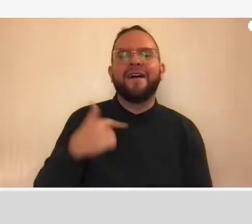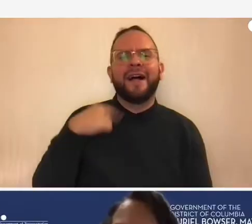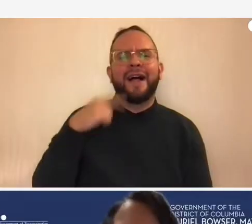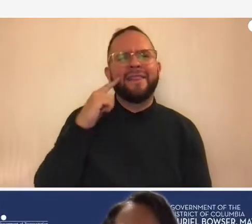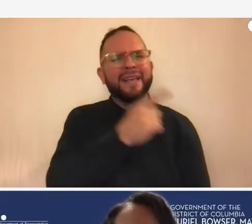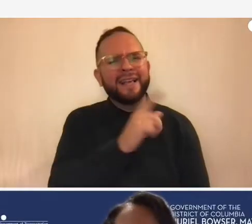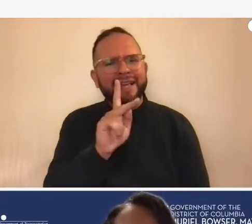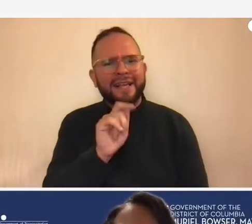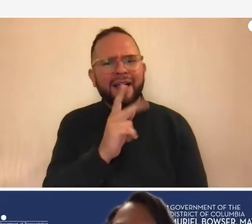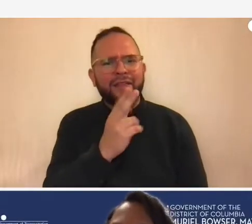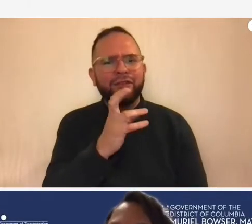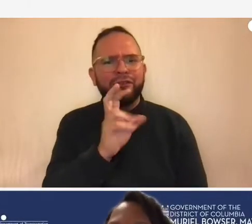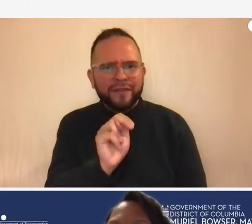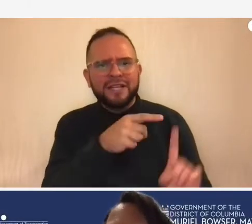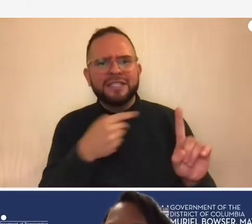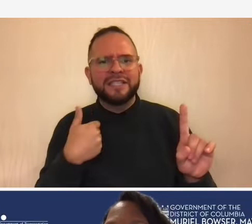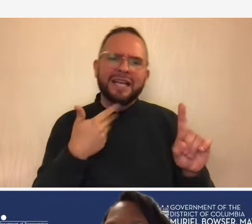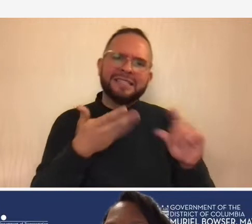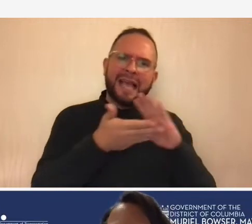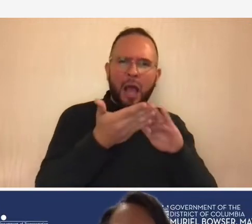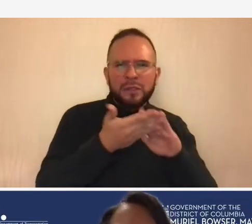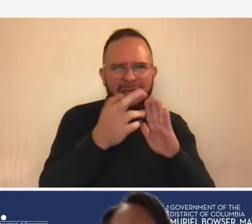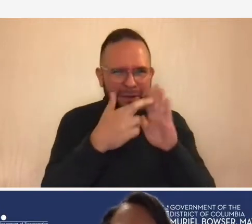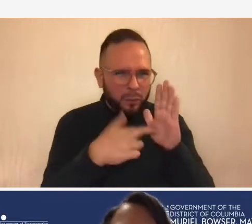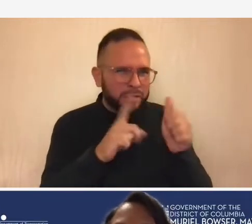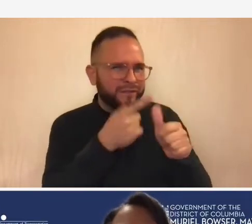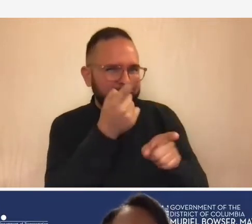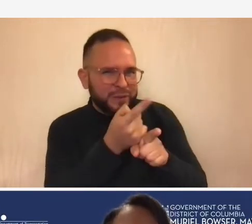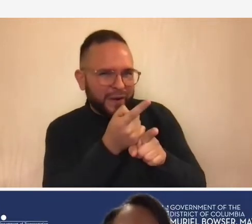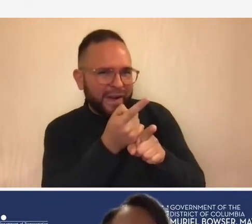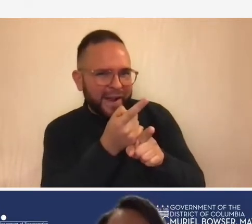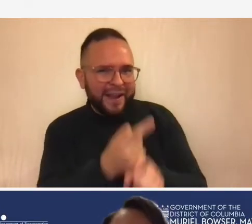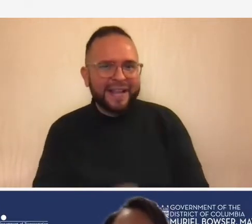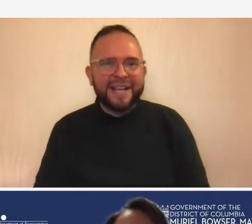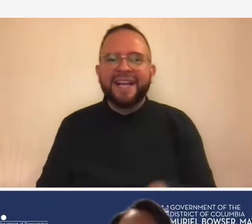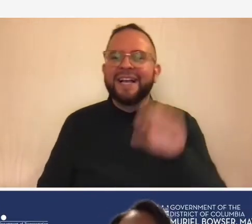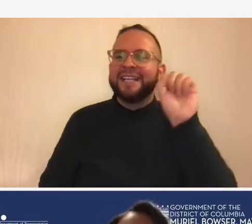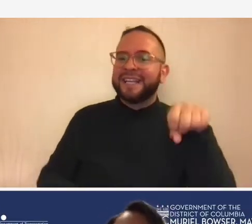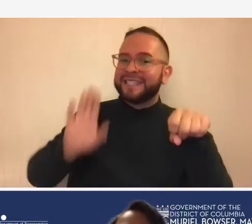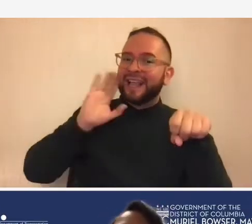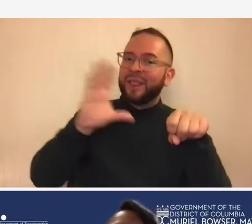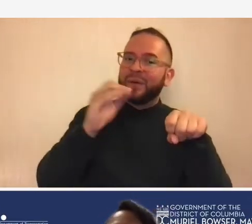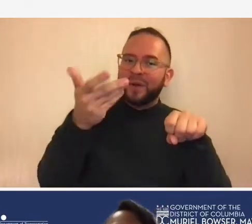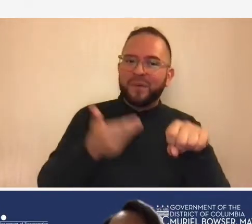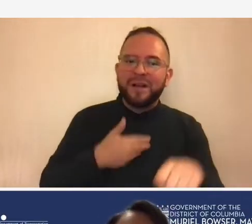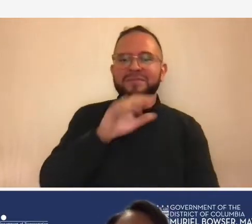um some housekeeping rules for us right hello everyone and welcome to the a e toolbox service